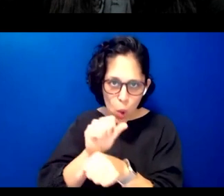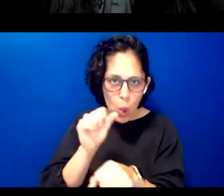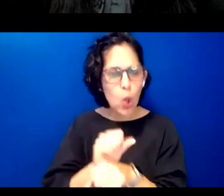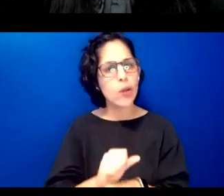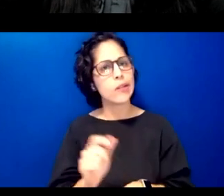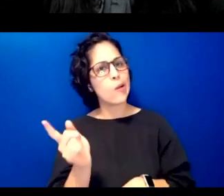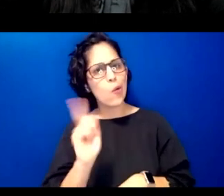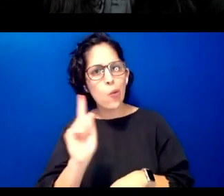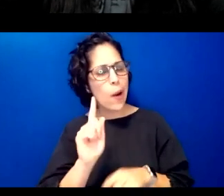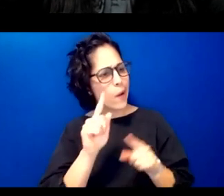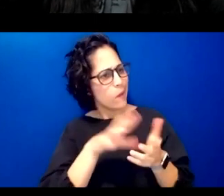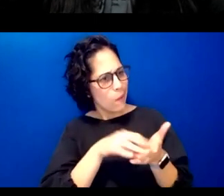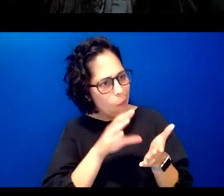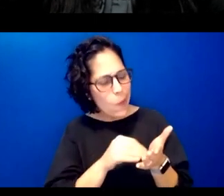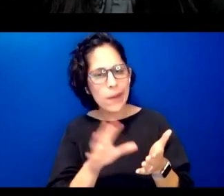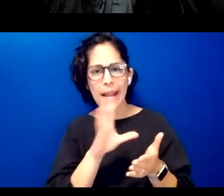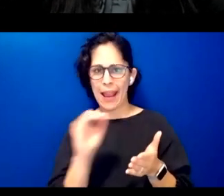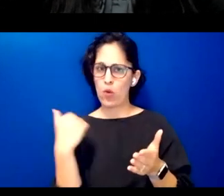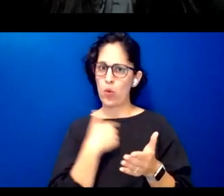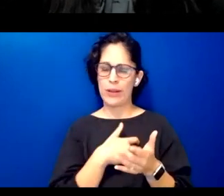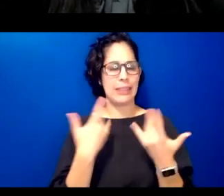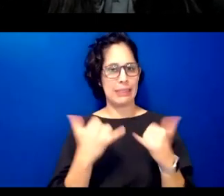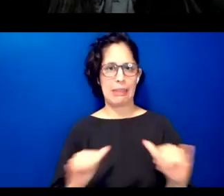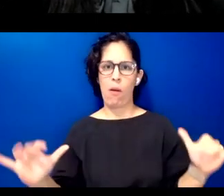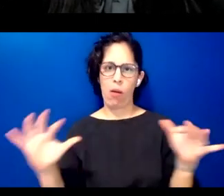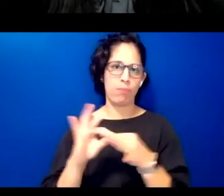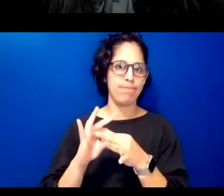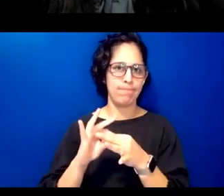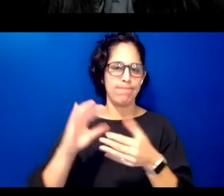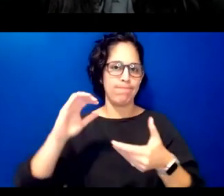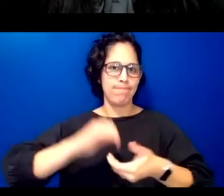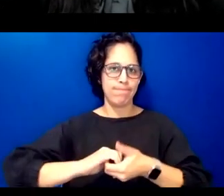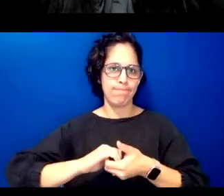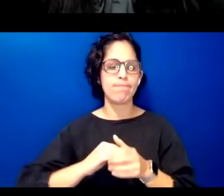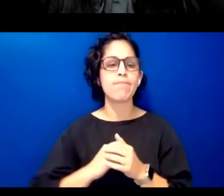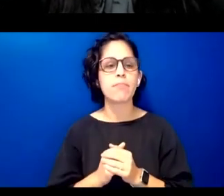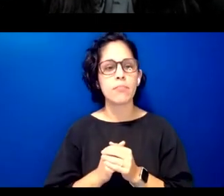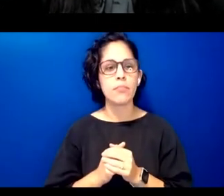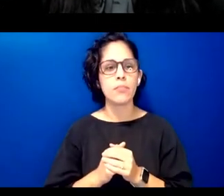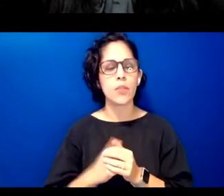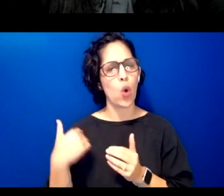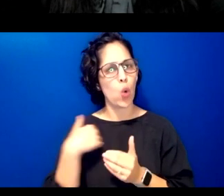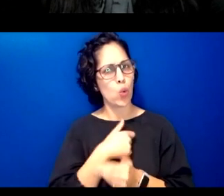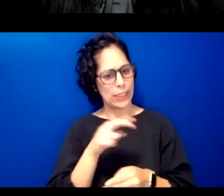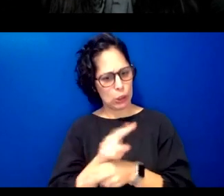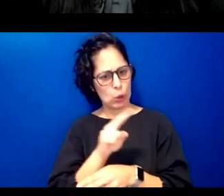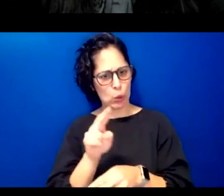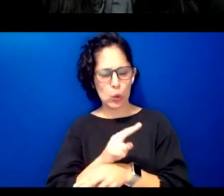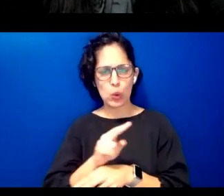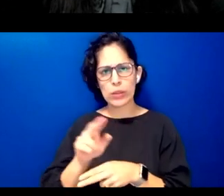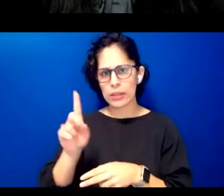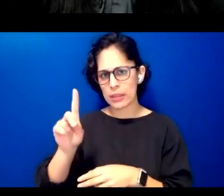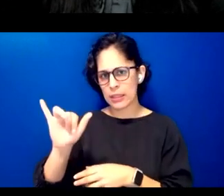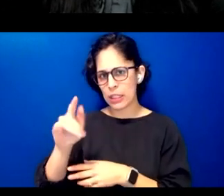affiliated with so when we engage with digital tools and technology are we centering community